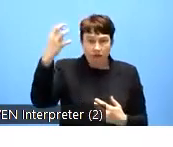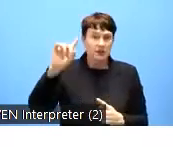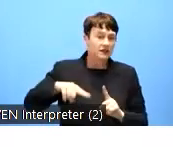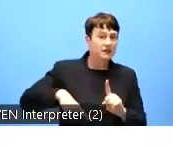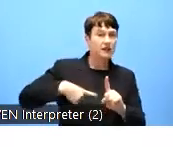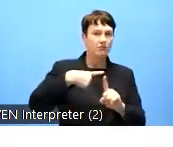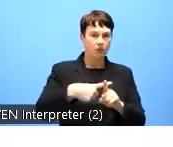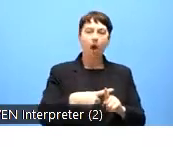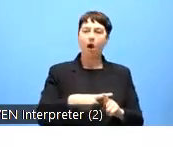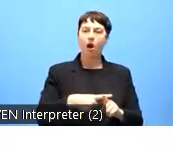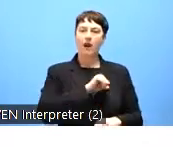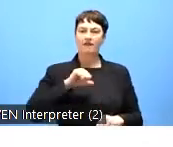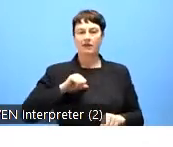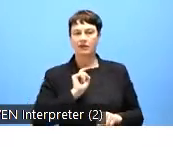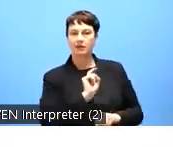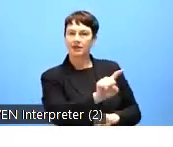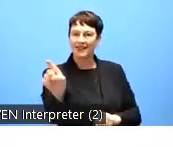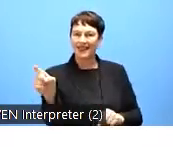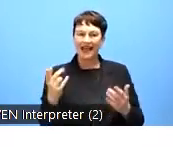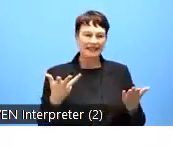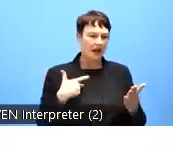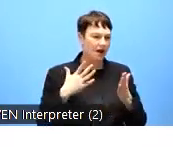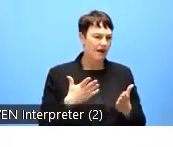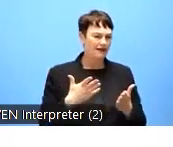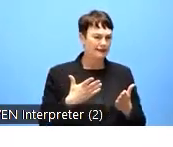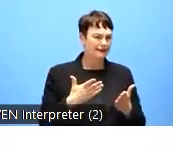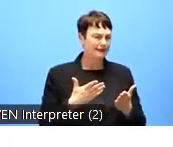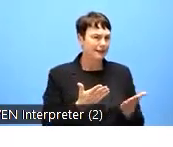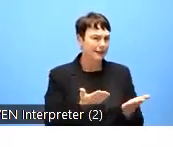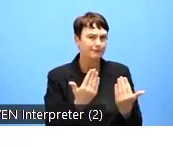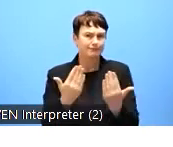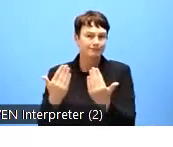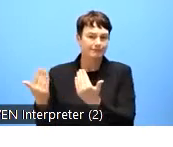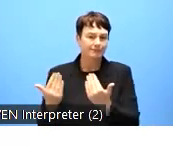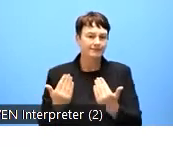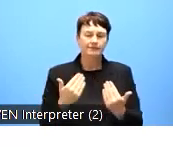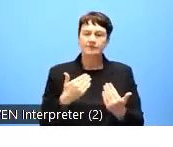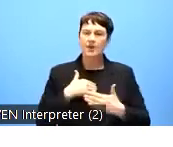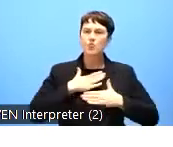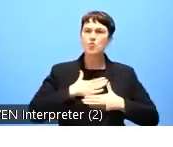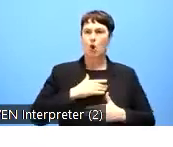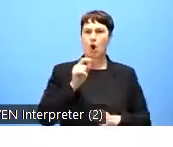procure accessible solutions or to recruit accessibility experts and that's why the work